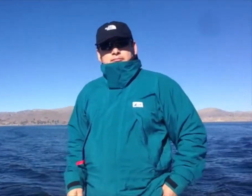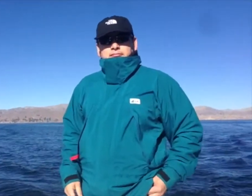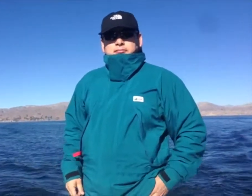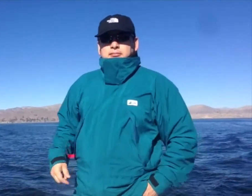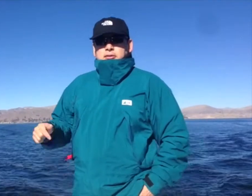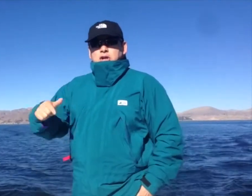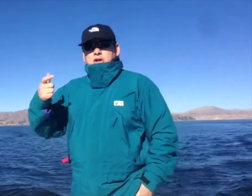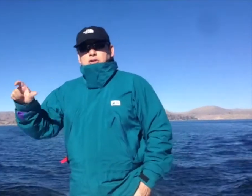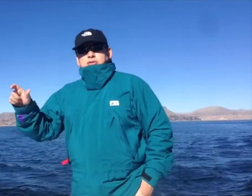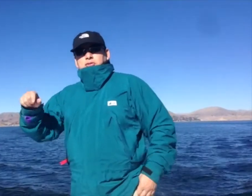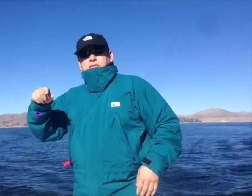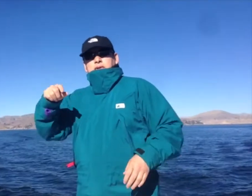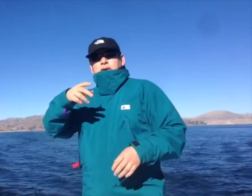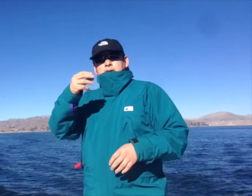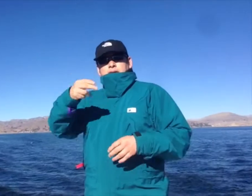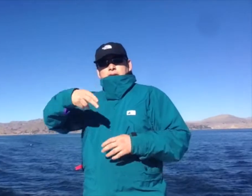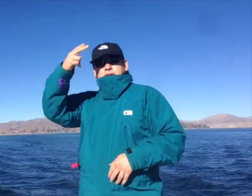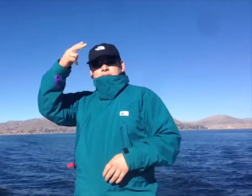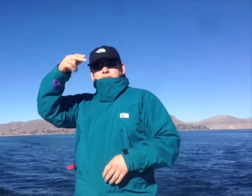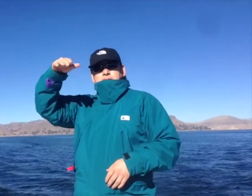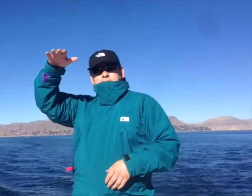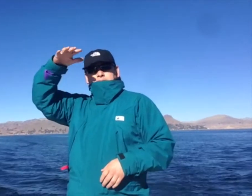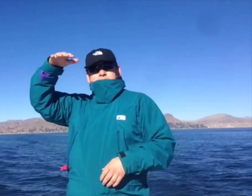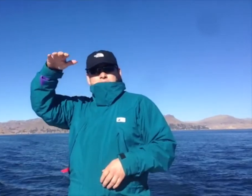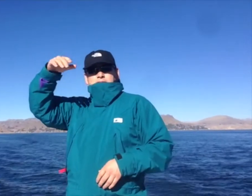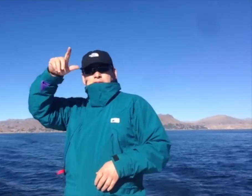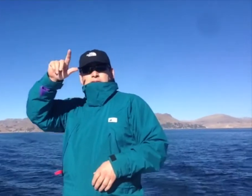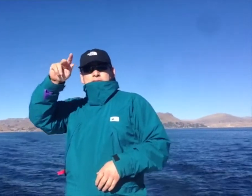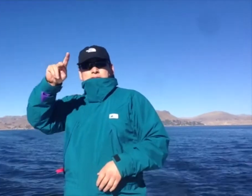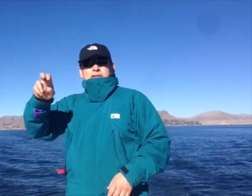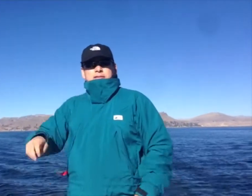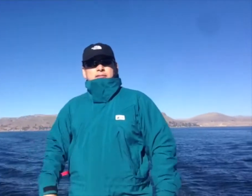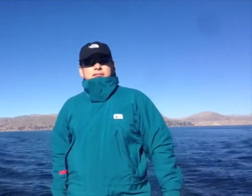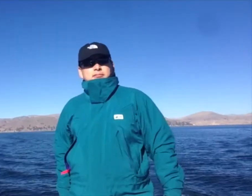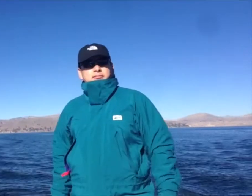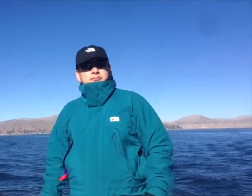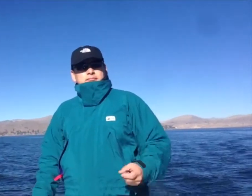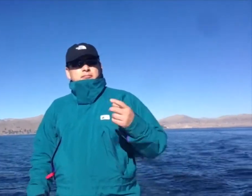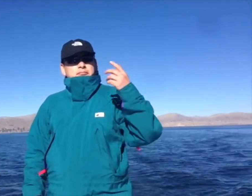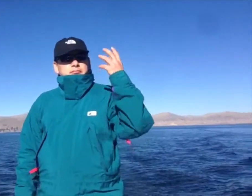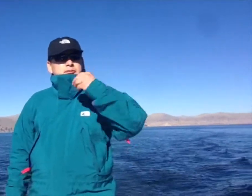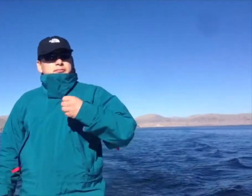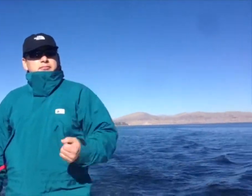It's very large and highest lake above sea level The lake is beautiful